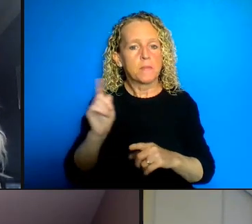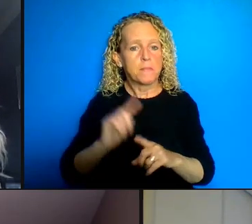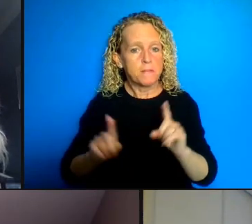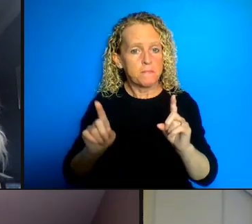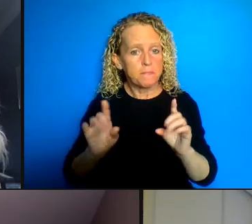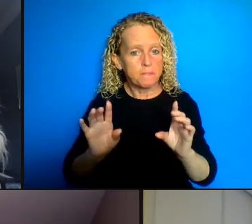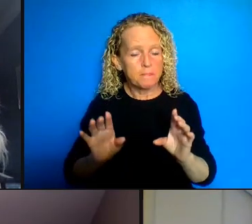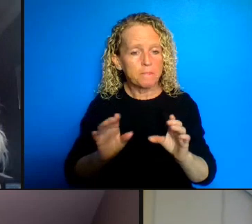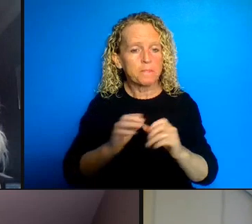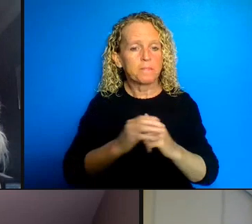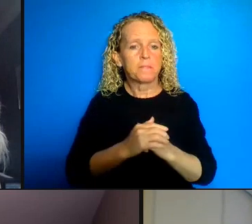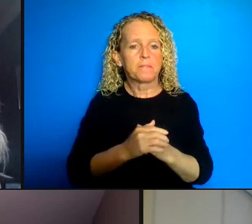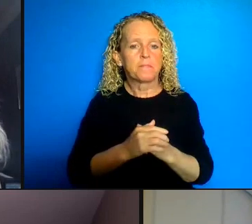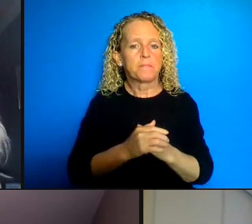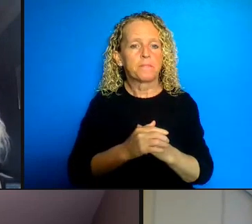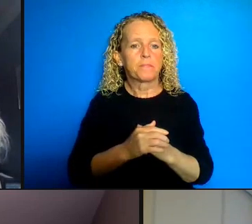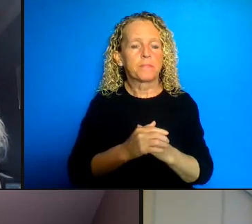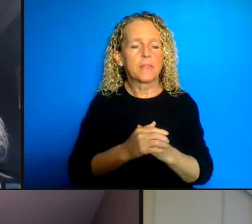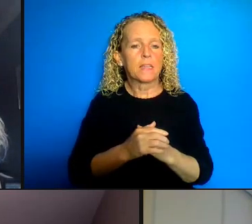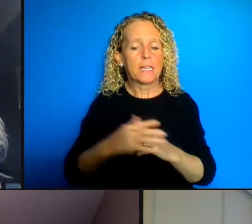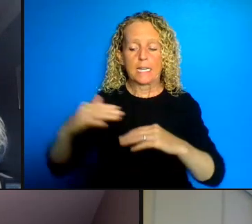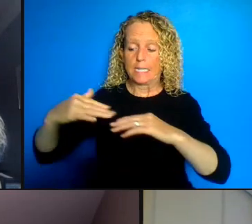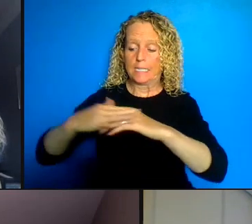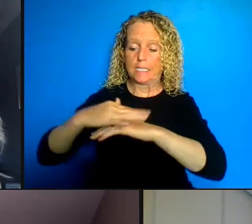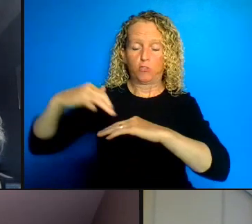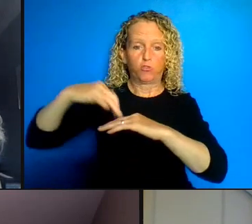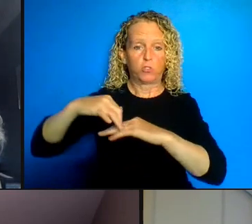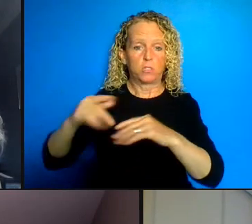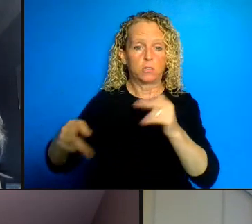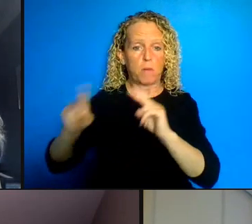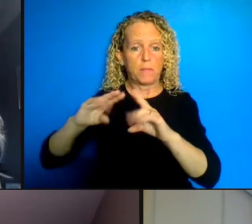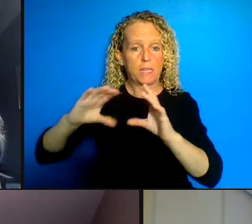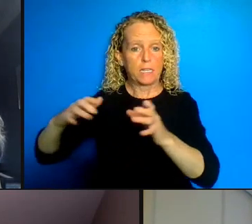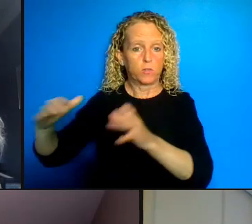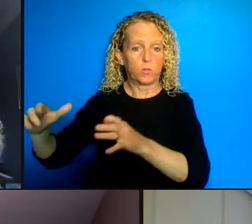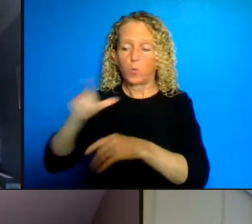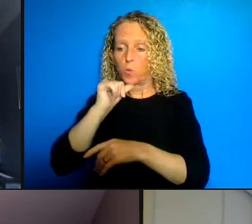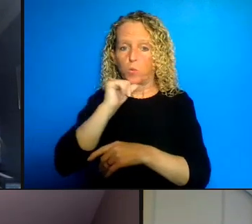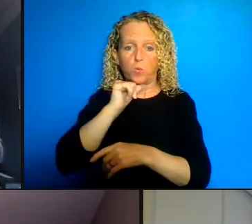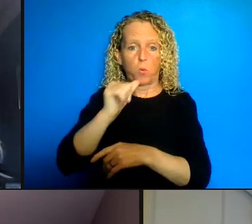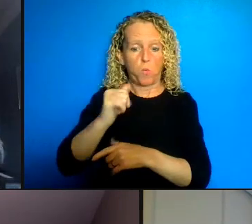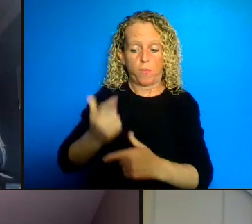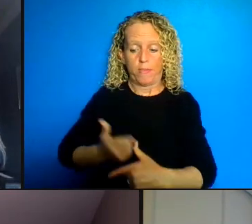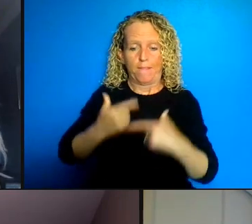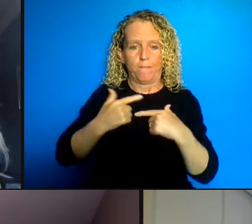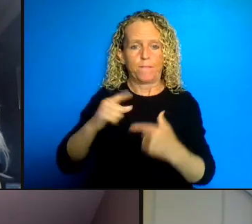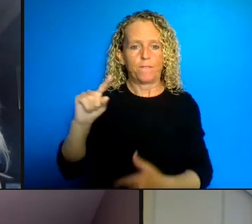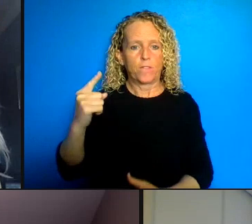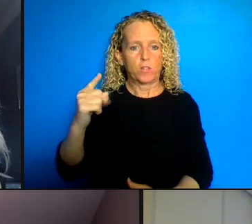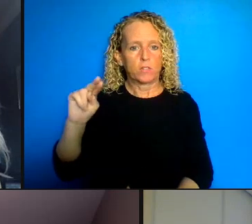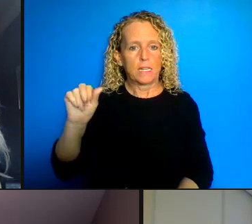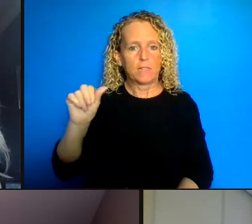population who did not live in First Nation communities. I mean people largely cast